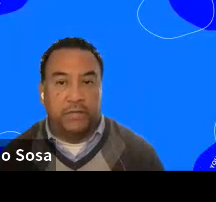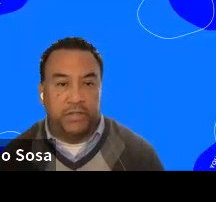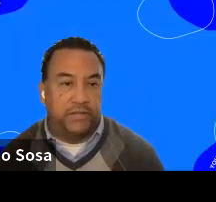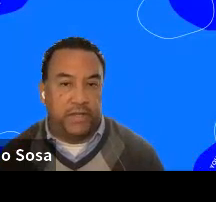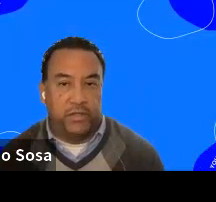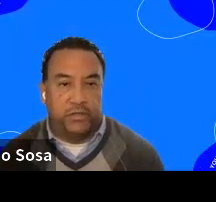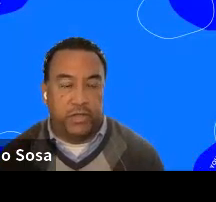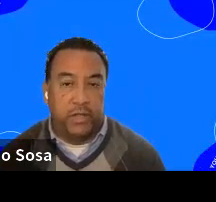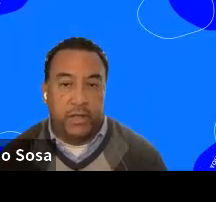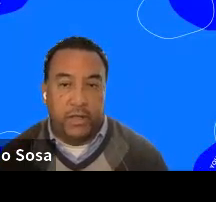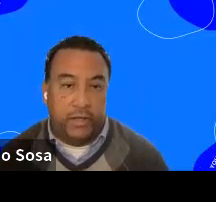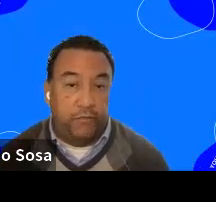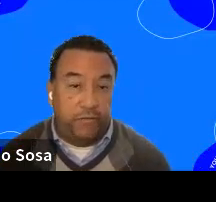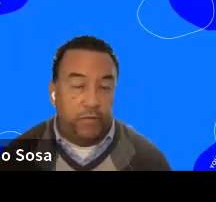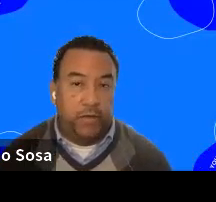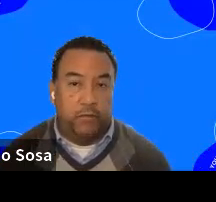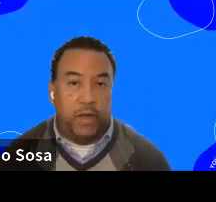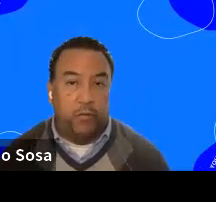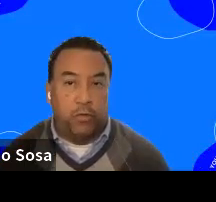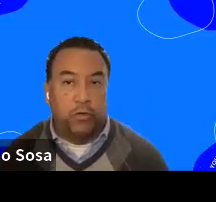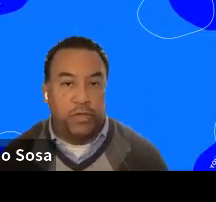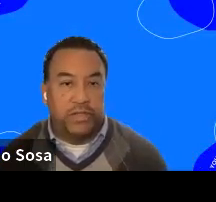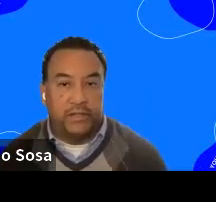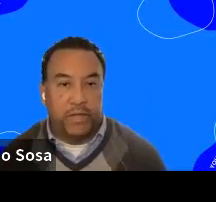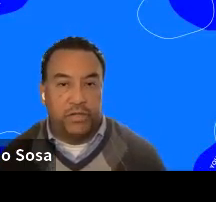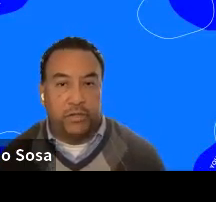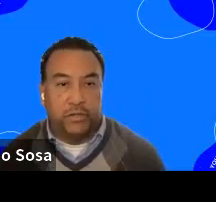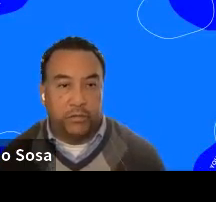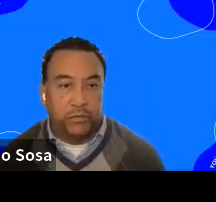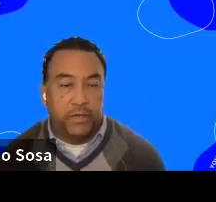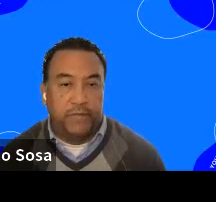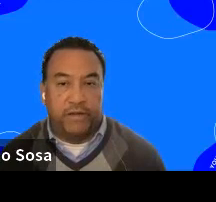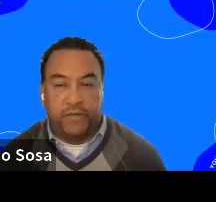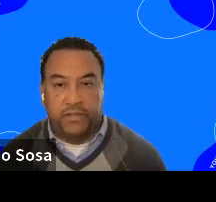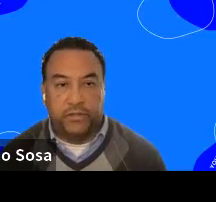in jobs in the tech industry and 50 of our world computer science major through San Francisco